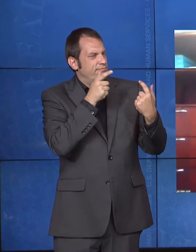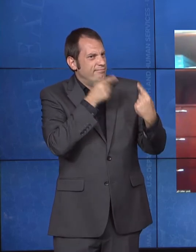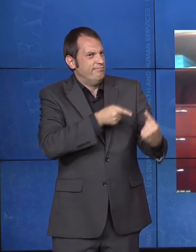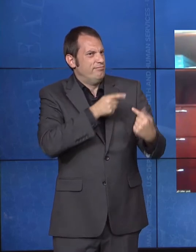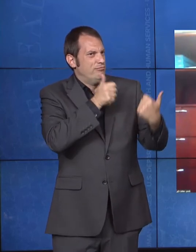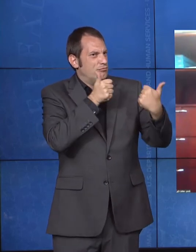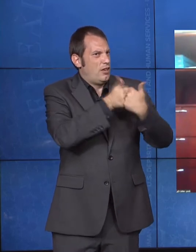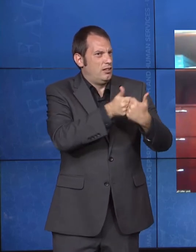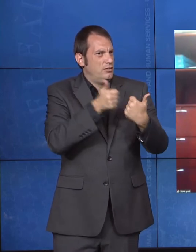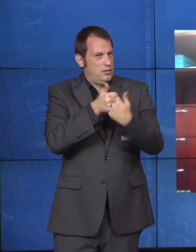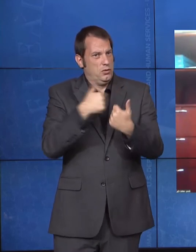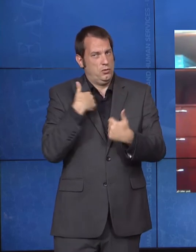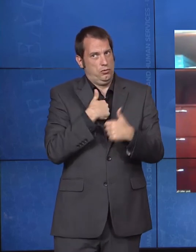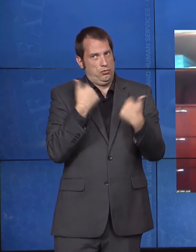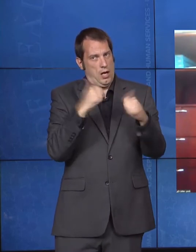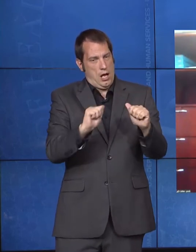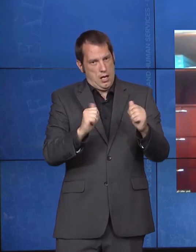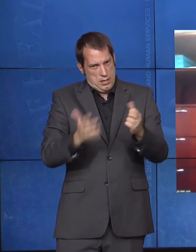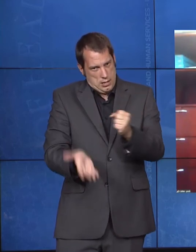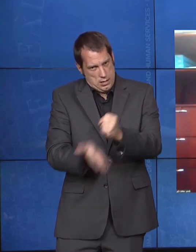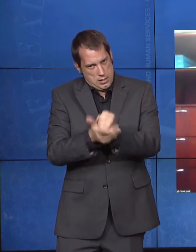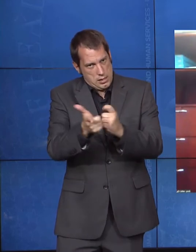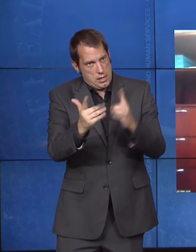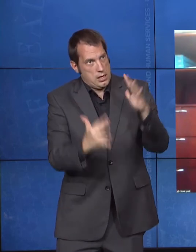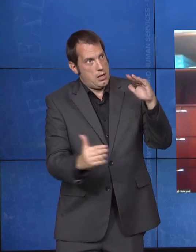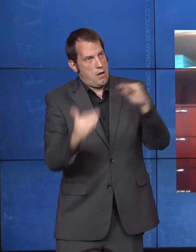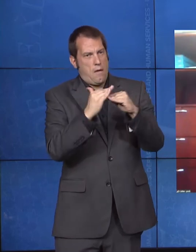Medicaid itself plays such a huge part, as you know, in the home and community-based